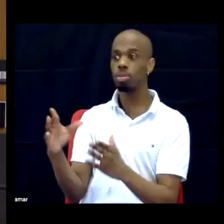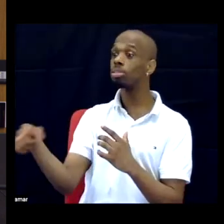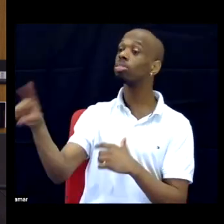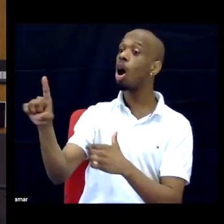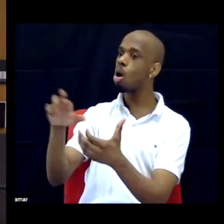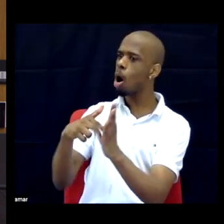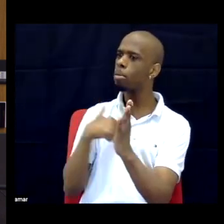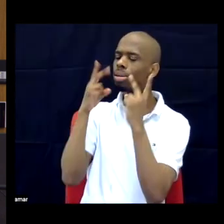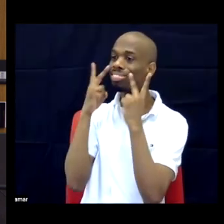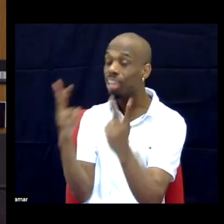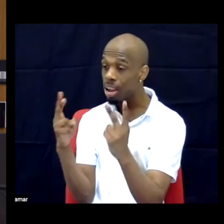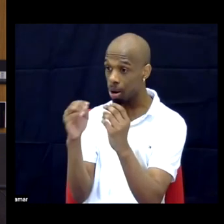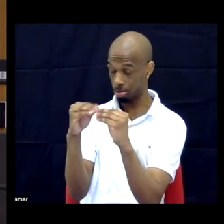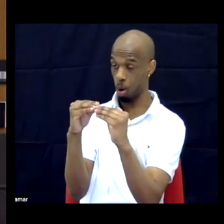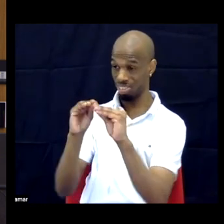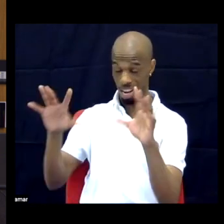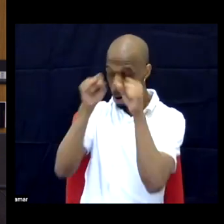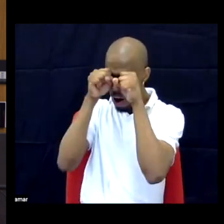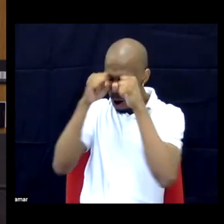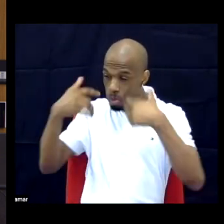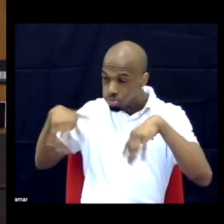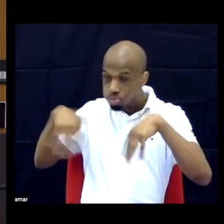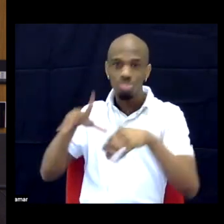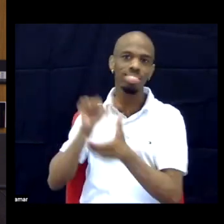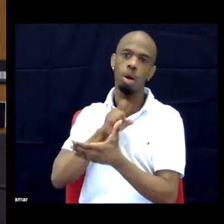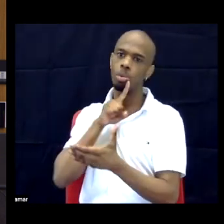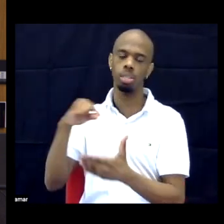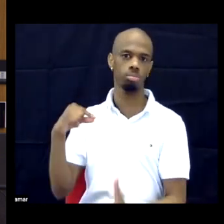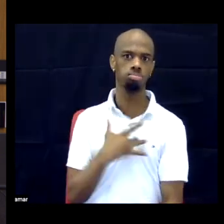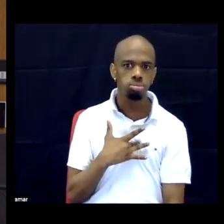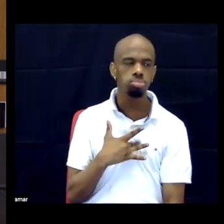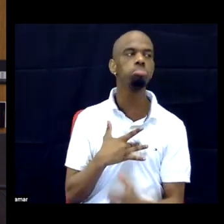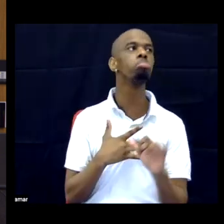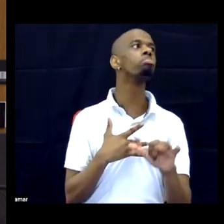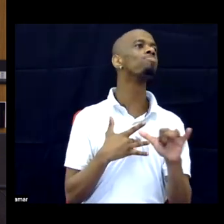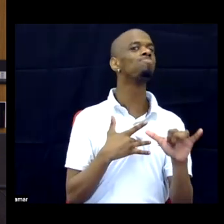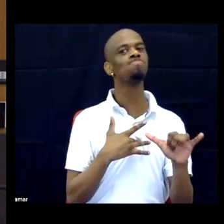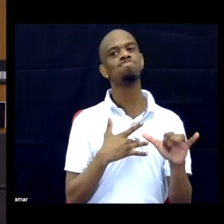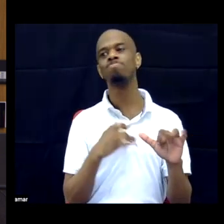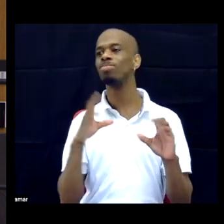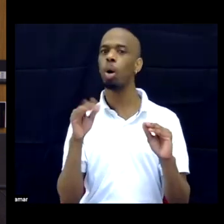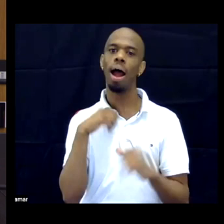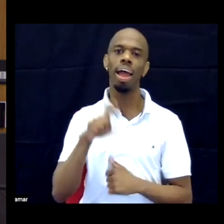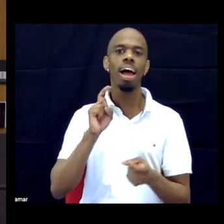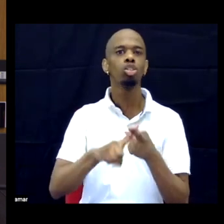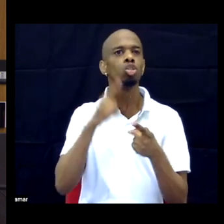Again, if I'm not getting any formal accommodations and I'm not -- so what's the point of doing this?